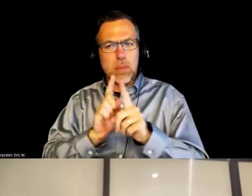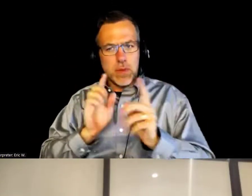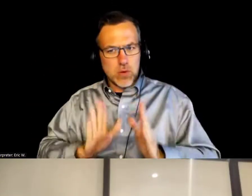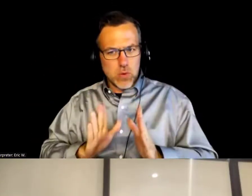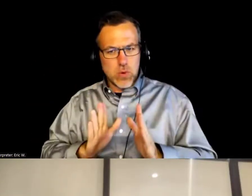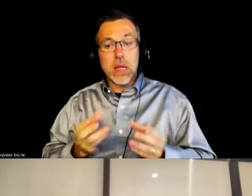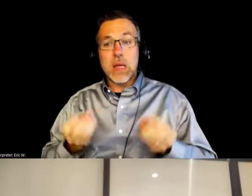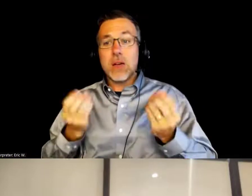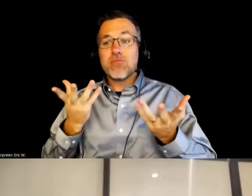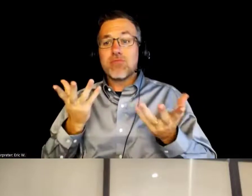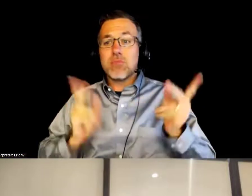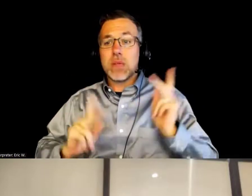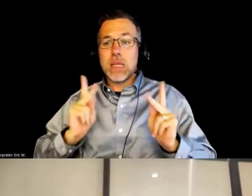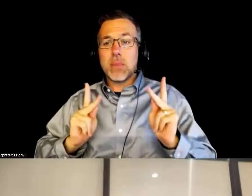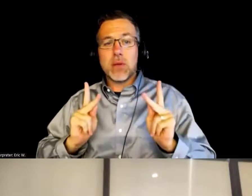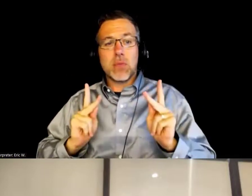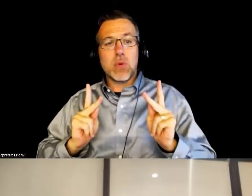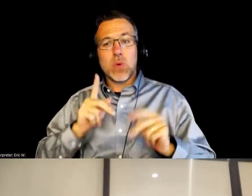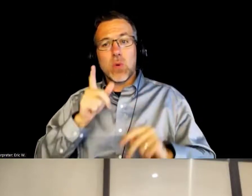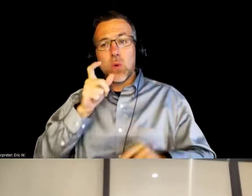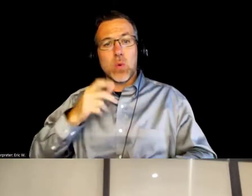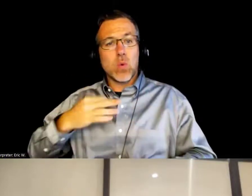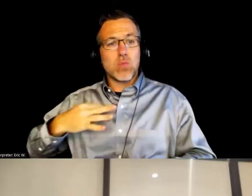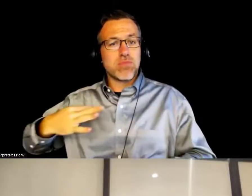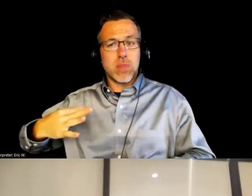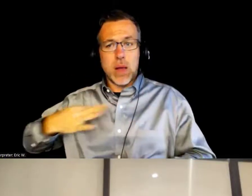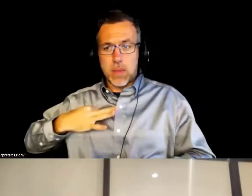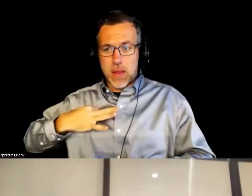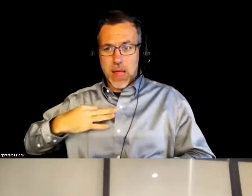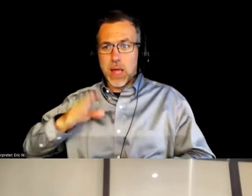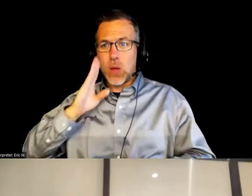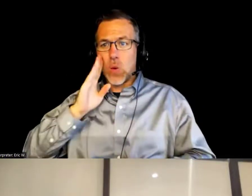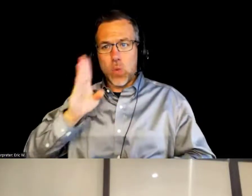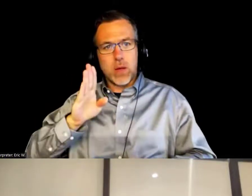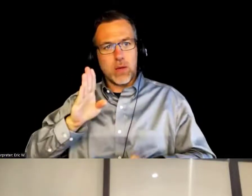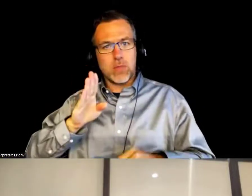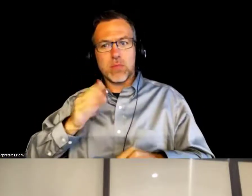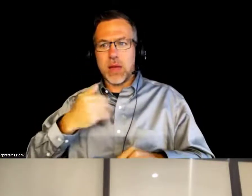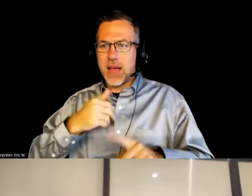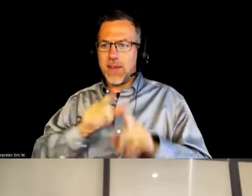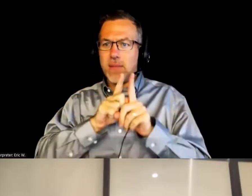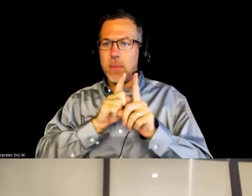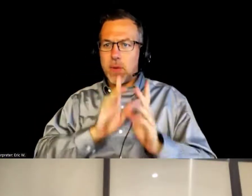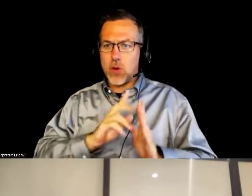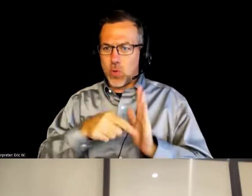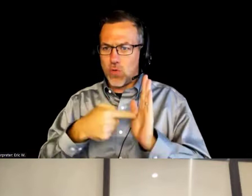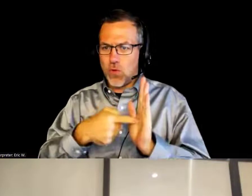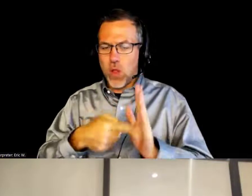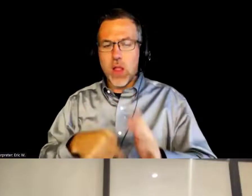are going to be in mentored roles, and whatever they are writing in their training plan